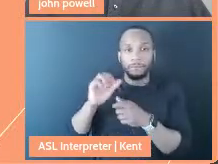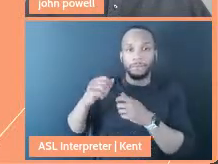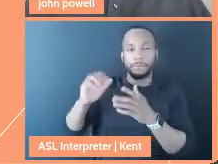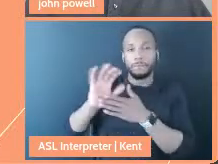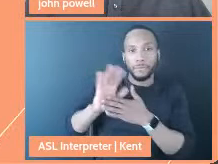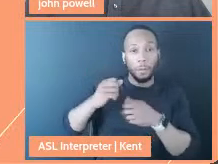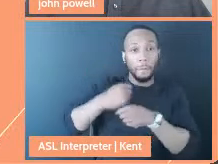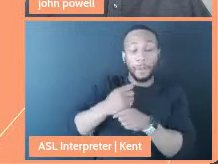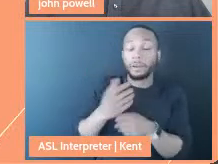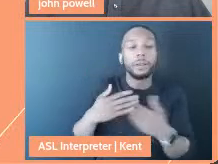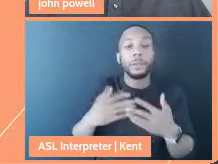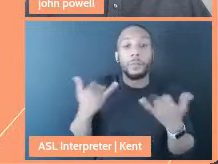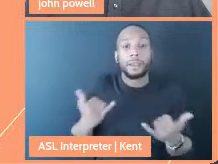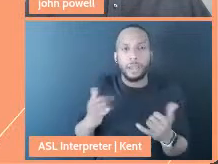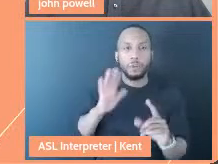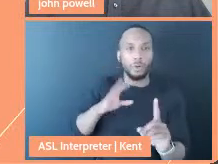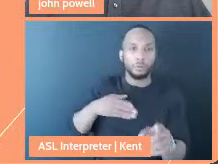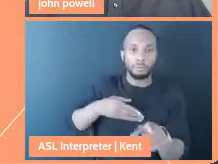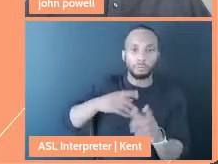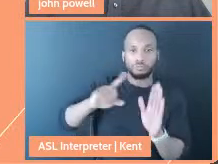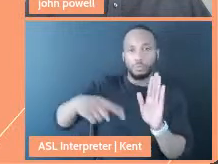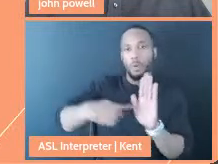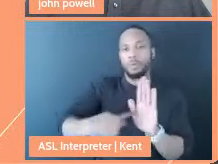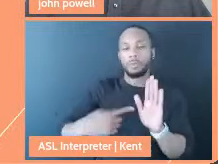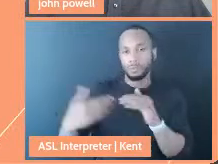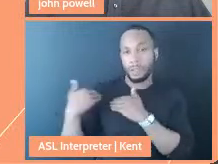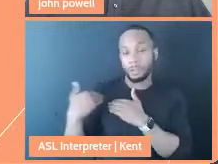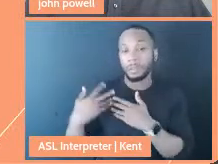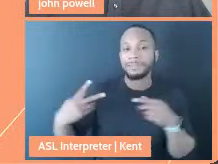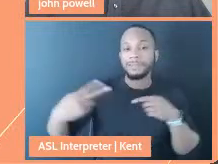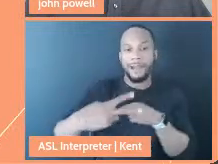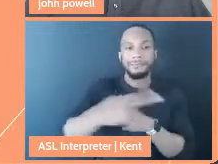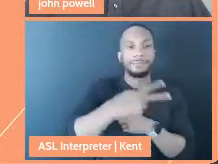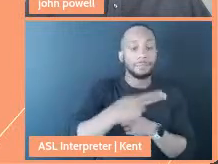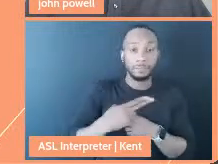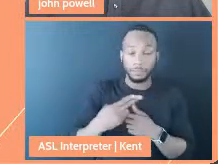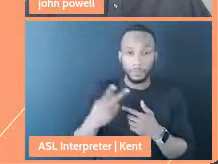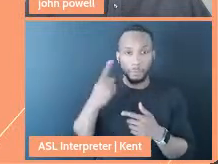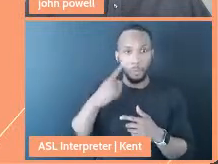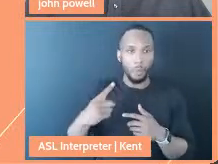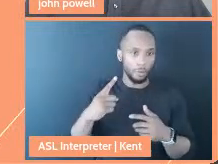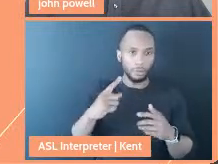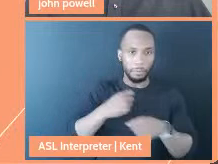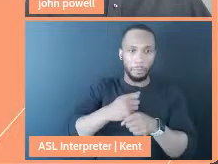bed sheet up for me, right? And so it was this moment where I realized